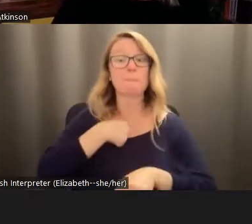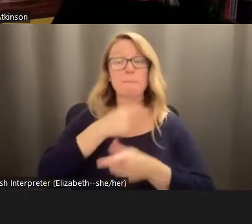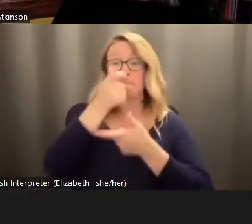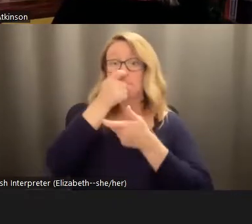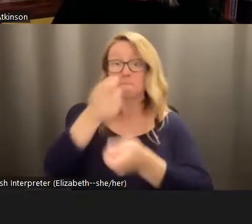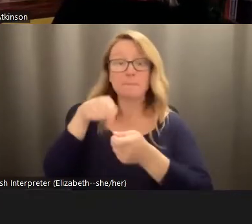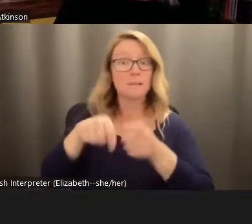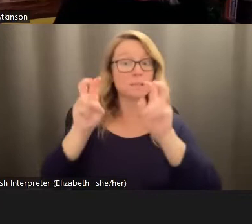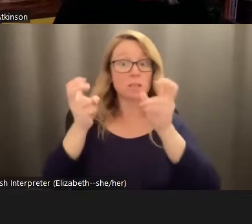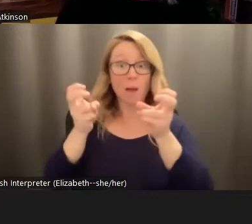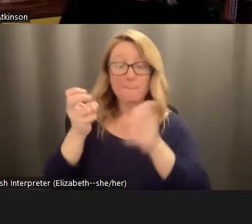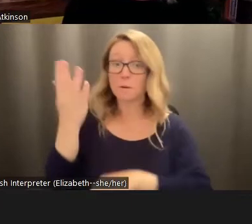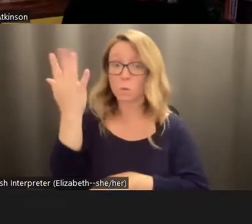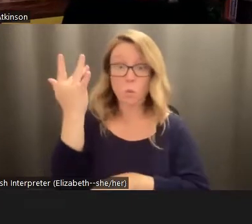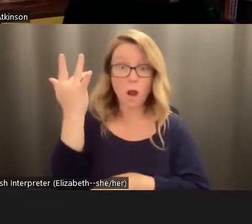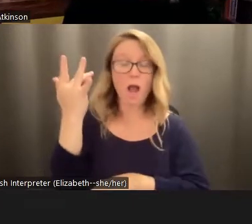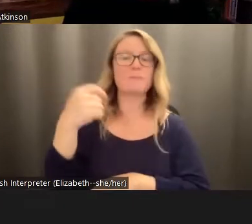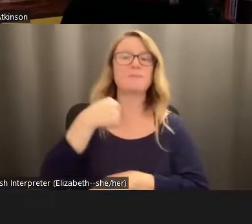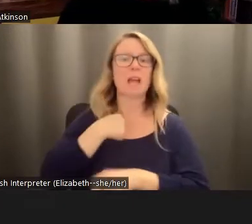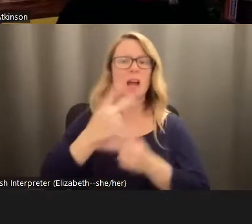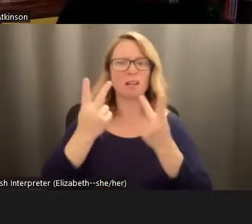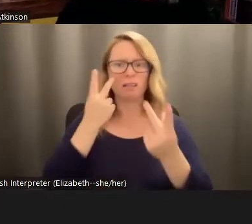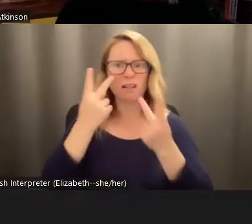topic, partly because I was seeing so much despair in my